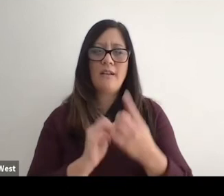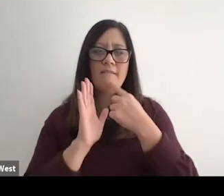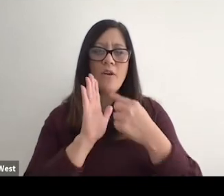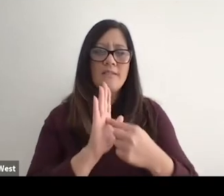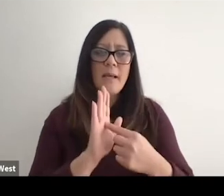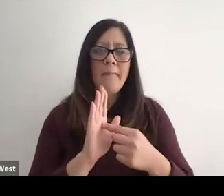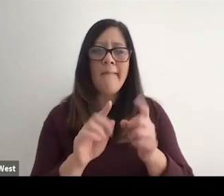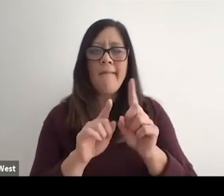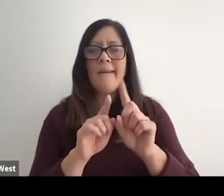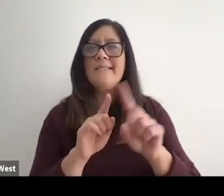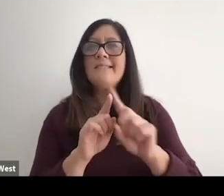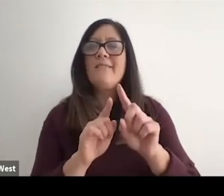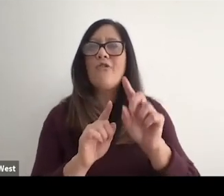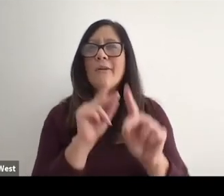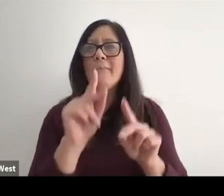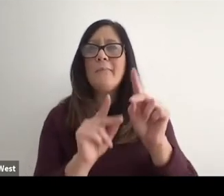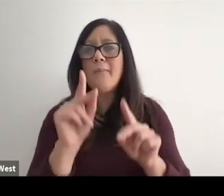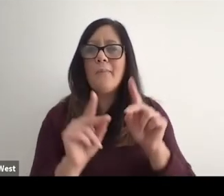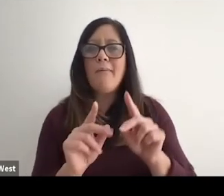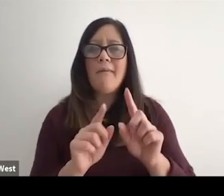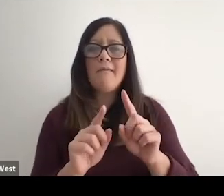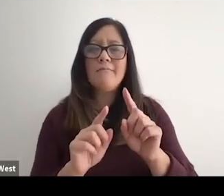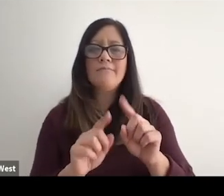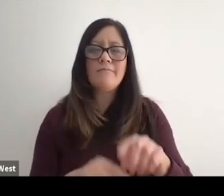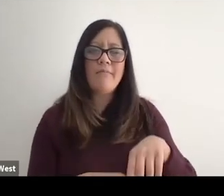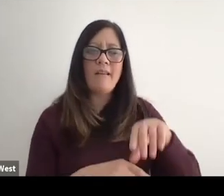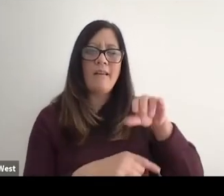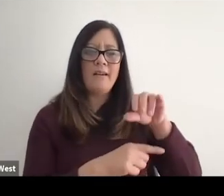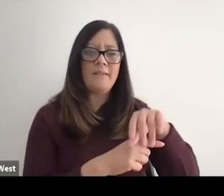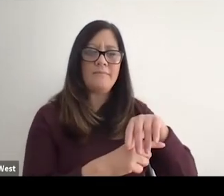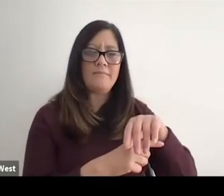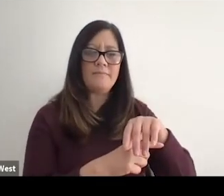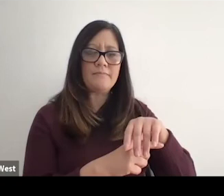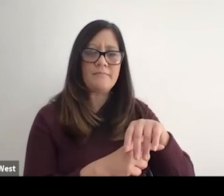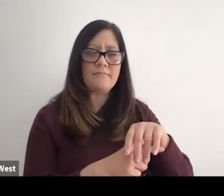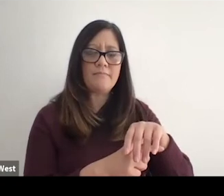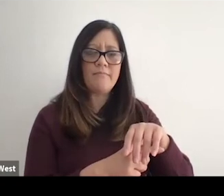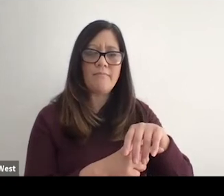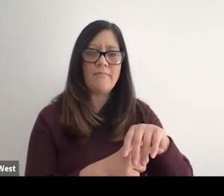So we had your lawn Simeonov Imprimible Molly Yulan's from you.